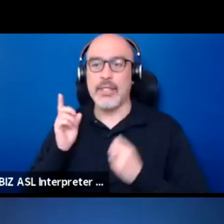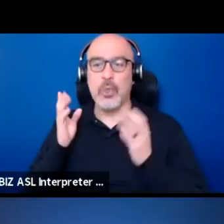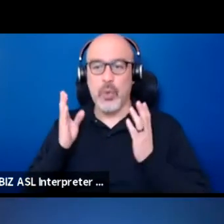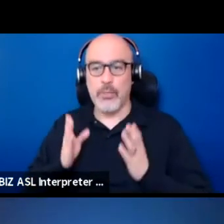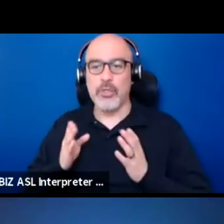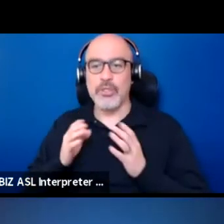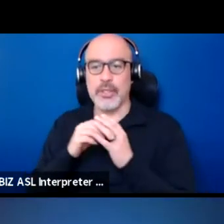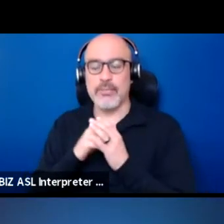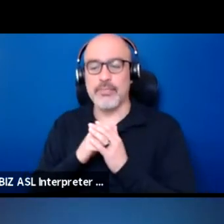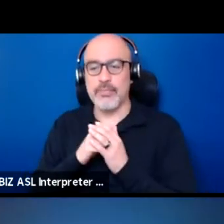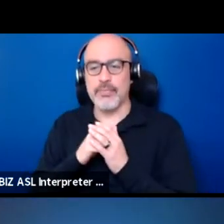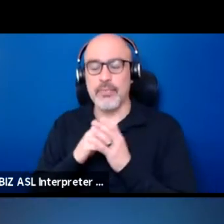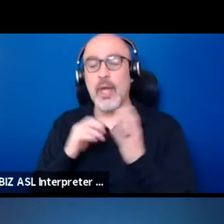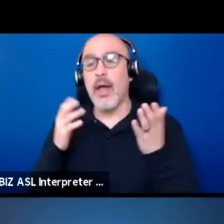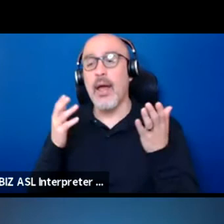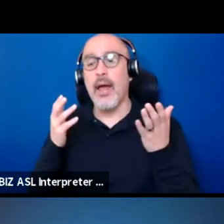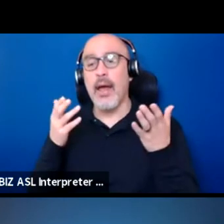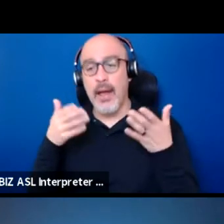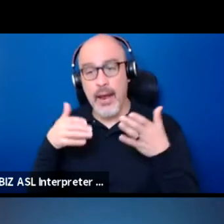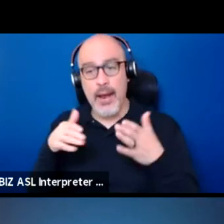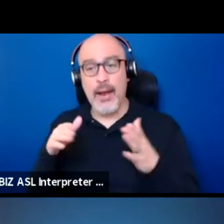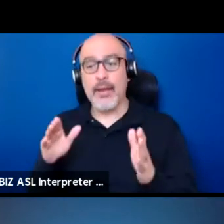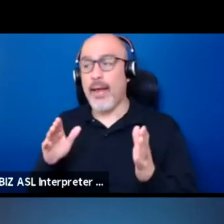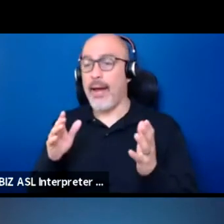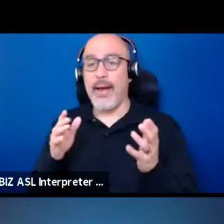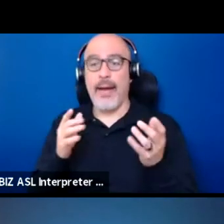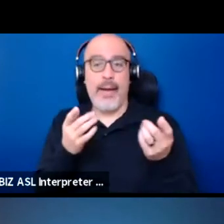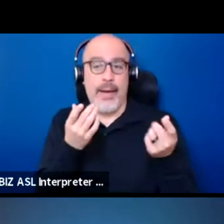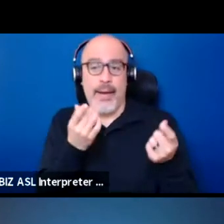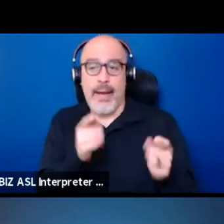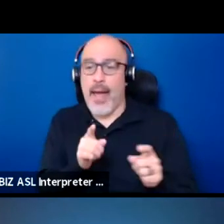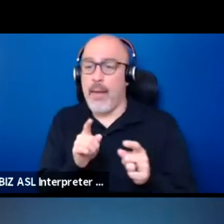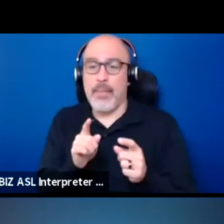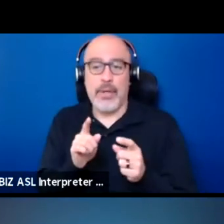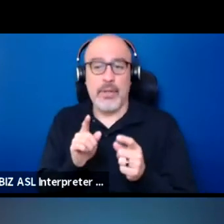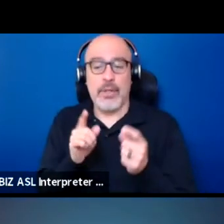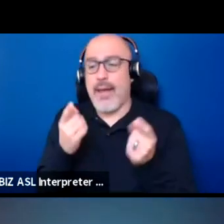and let the chips fall where they may. Not always be afraid of,